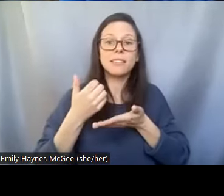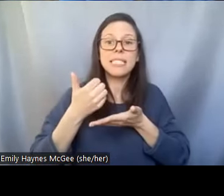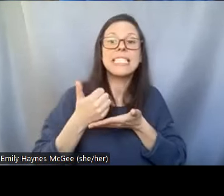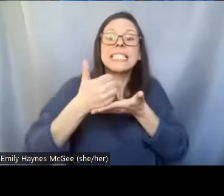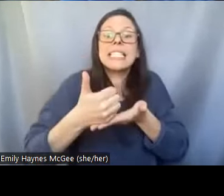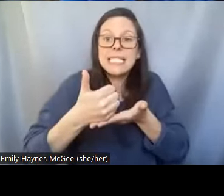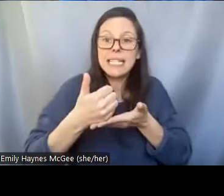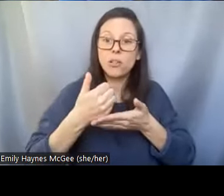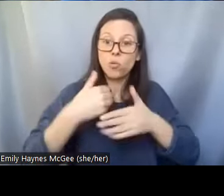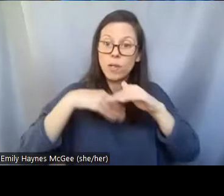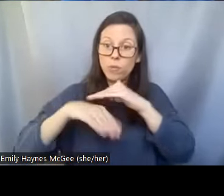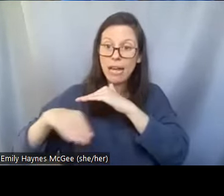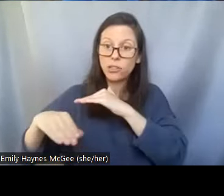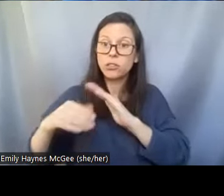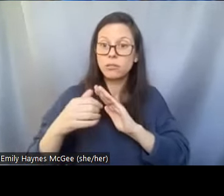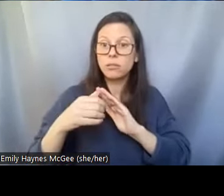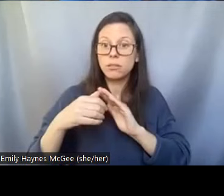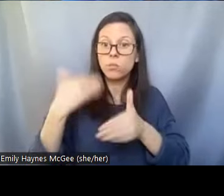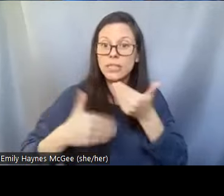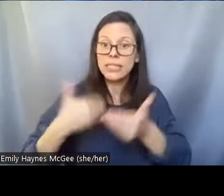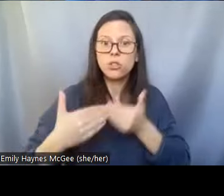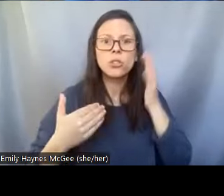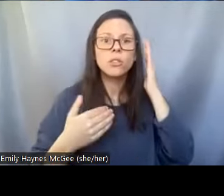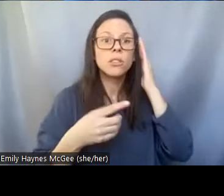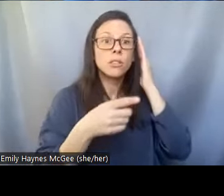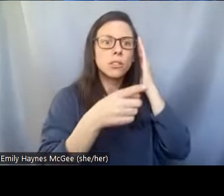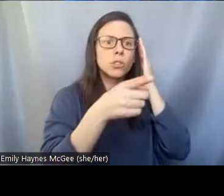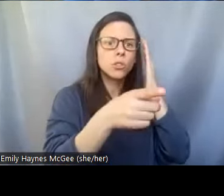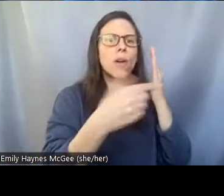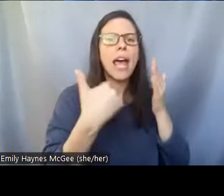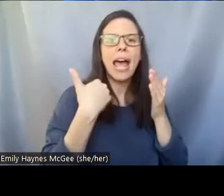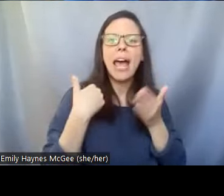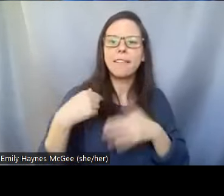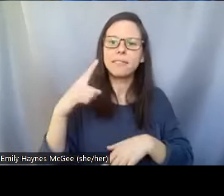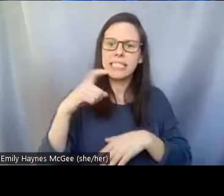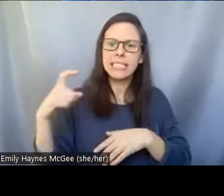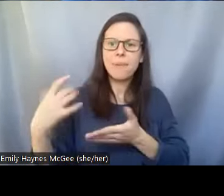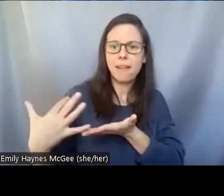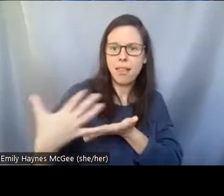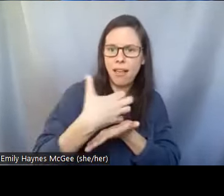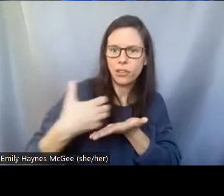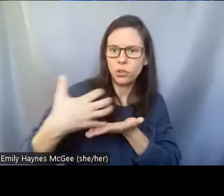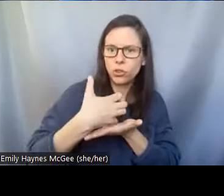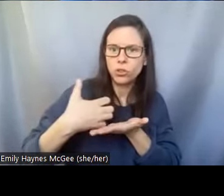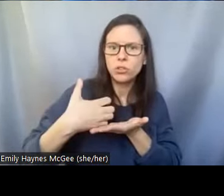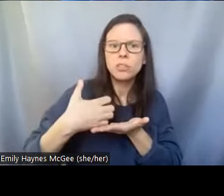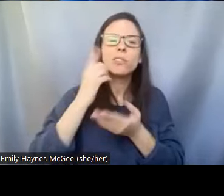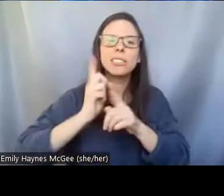in the slides we're showing like we're doing some seman collections uh on different animals and we're